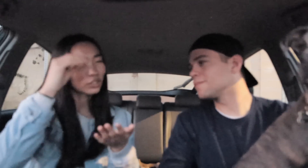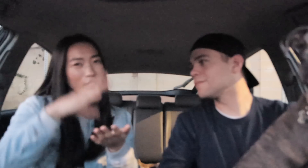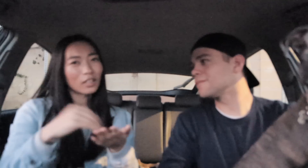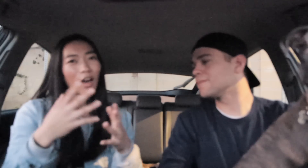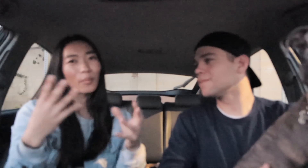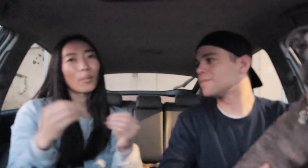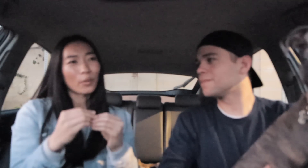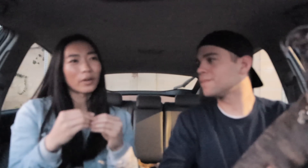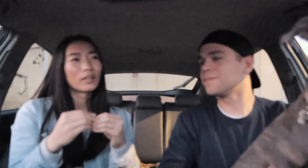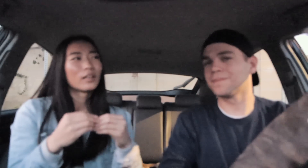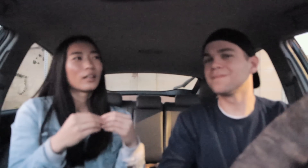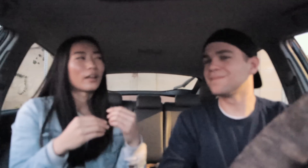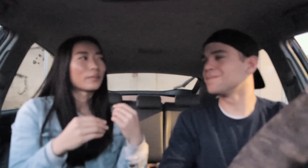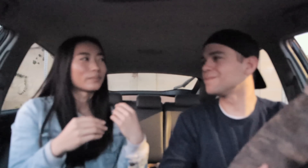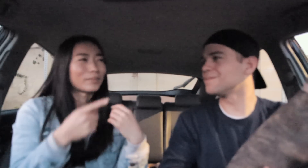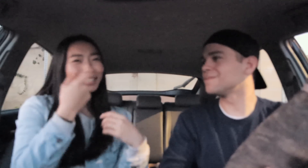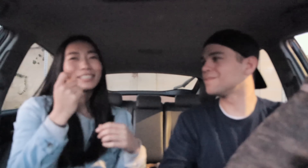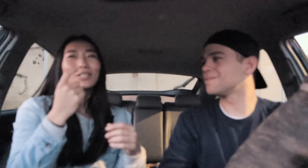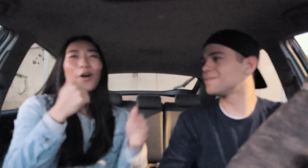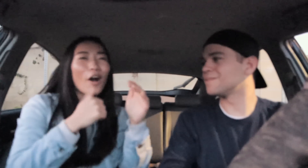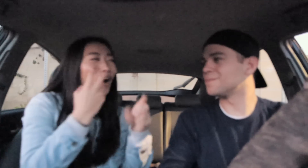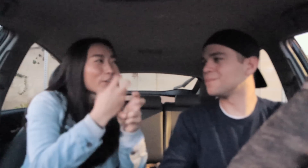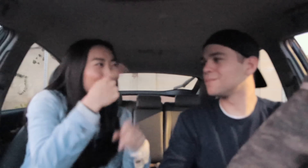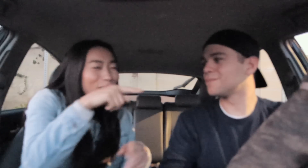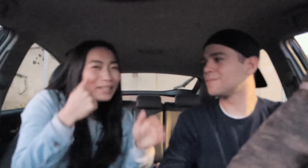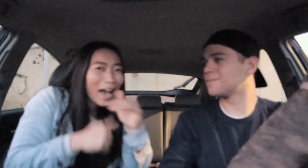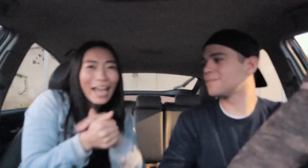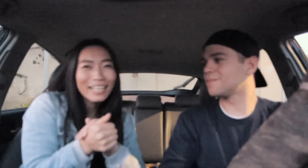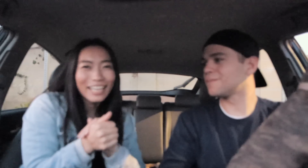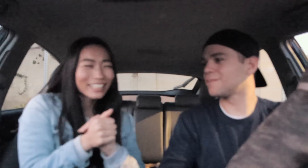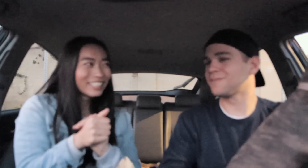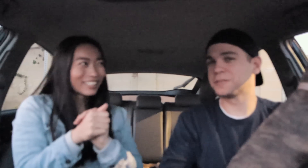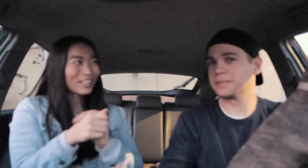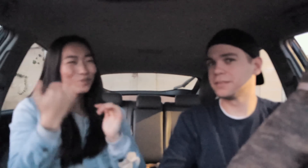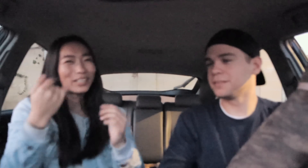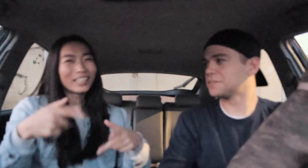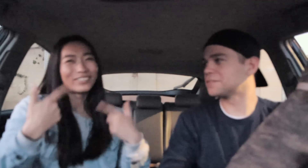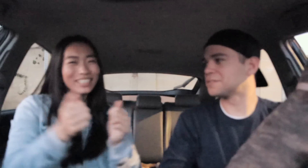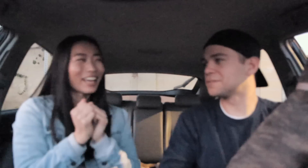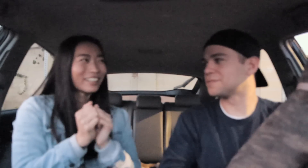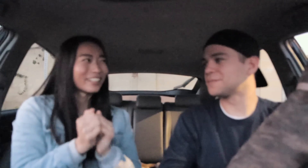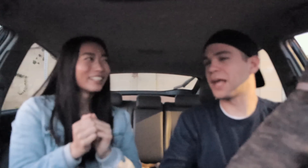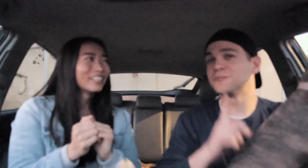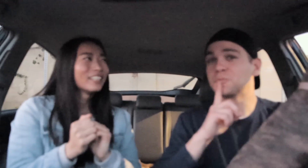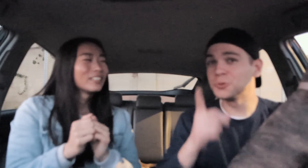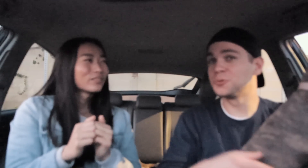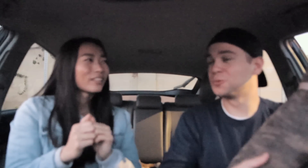learning a lot more because it's so hard for him to hide it if we live together R: that's true